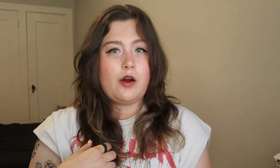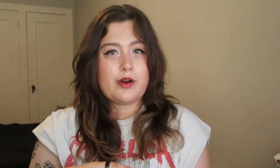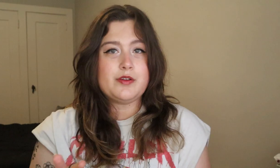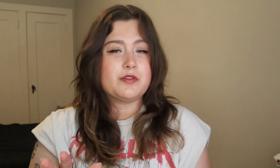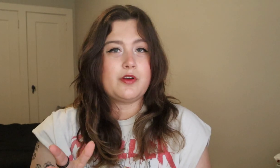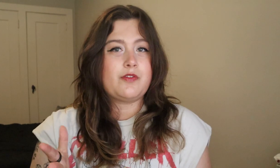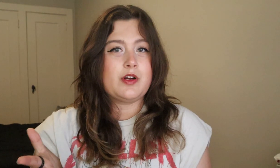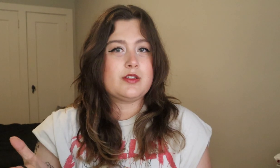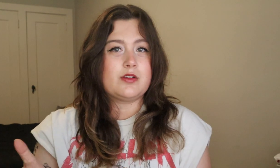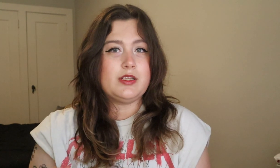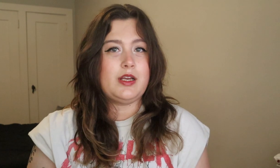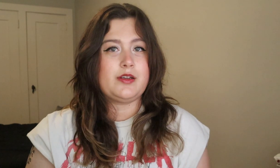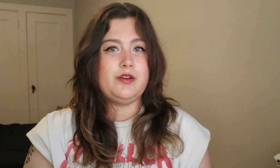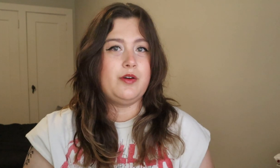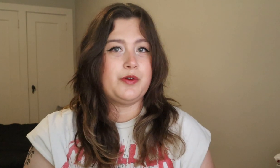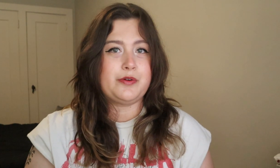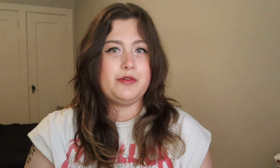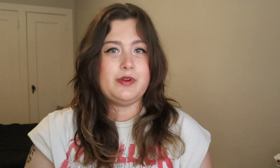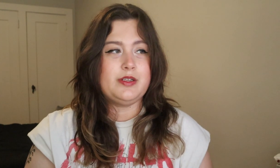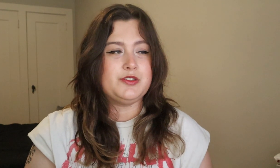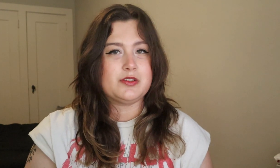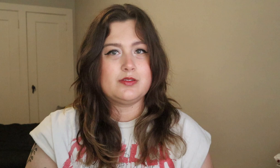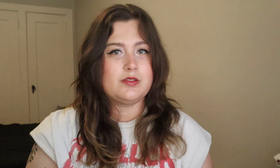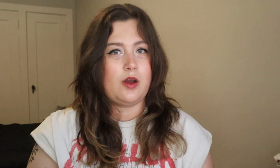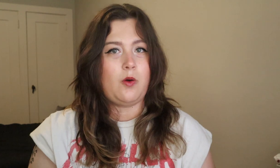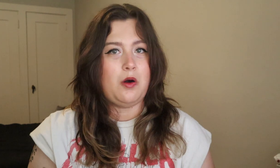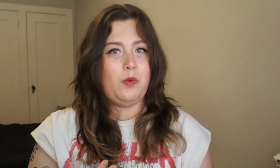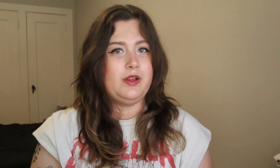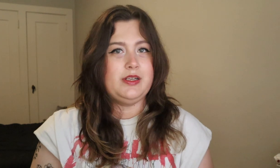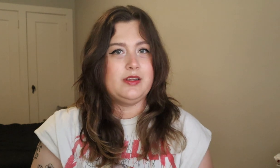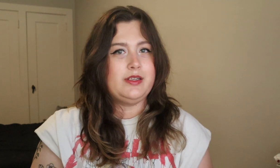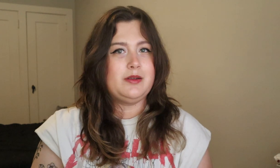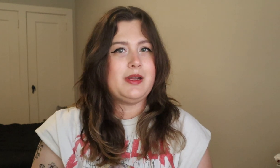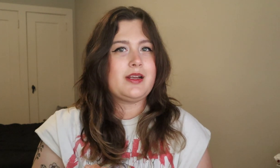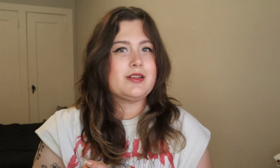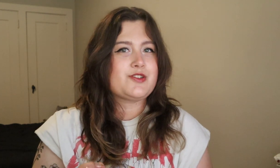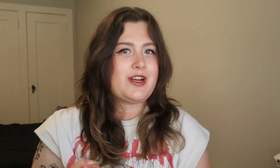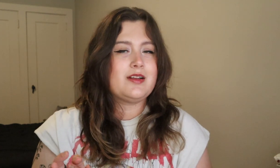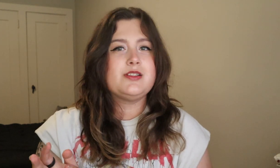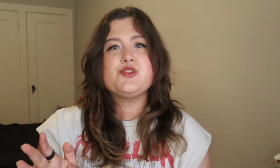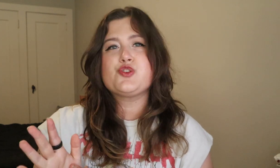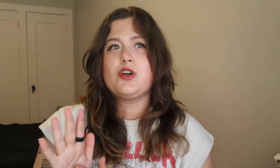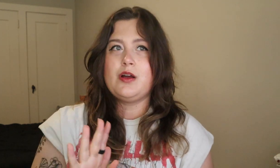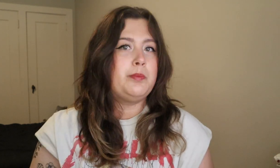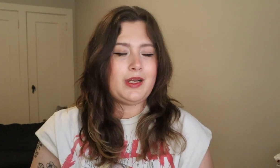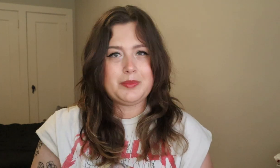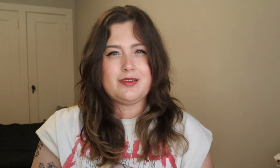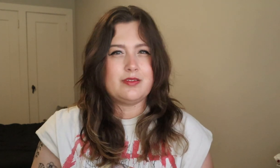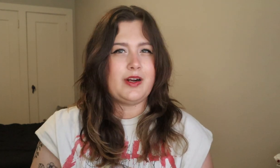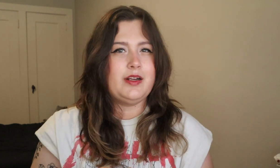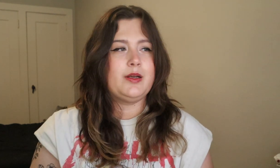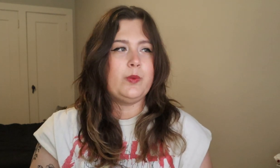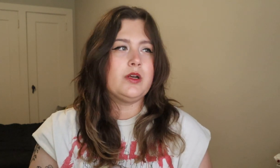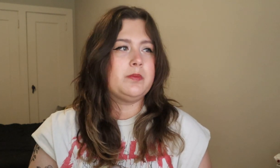OK, so so far it's looking like, you know, the crew didn't just go all willy nilly in making this challenge, but I'm still finding it weird.